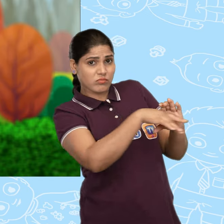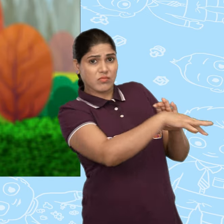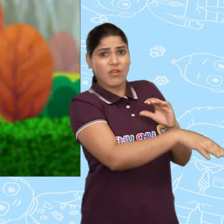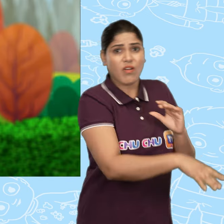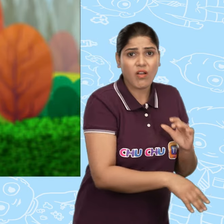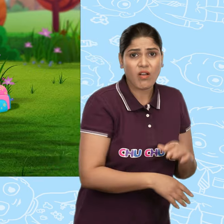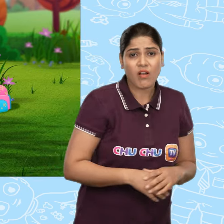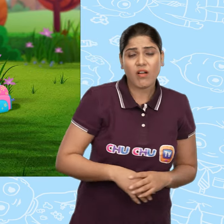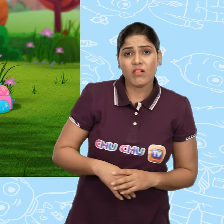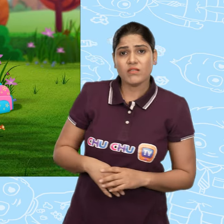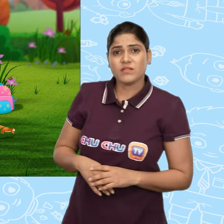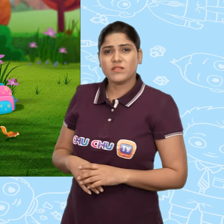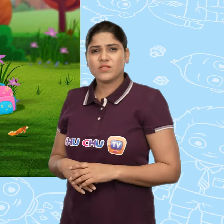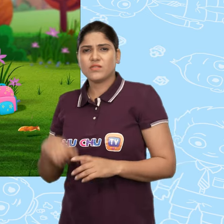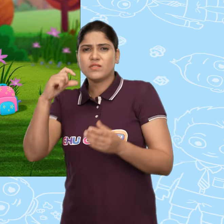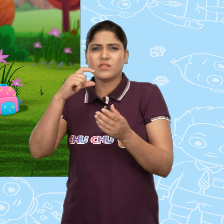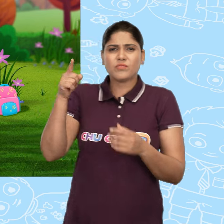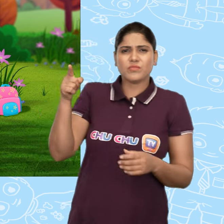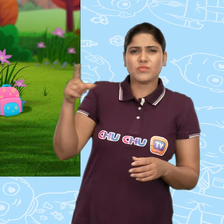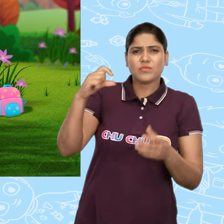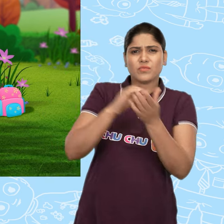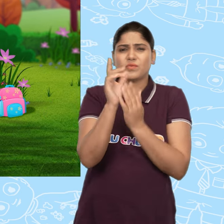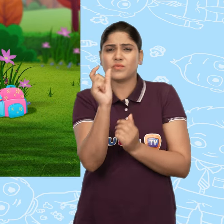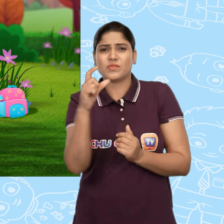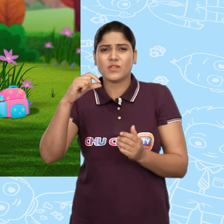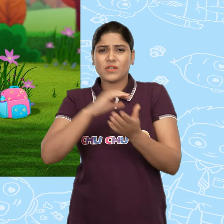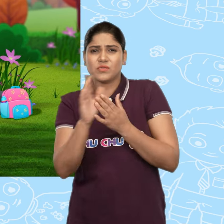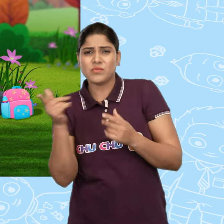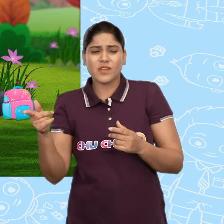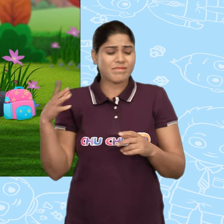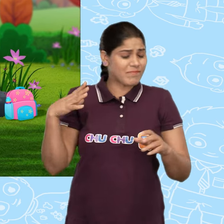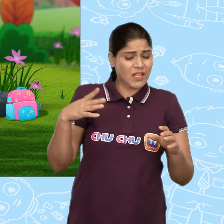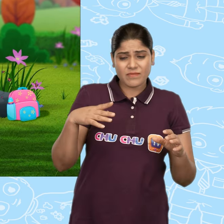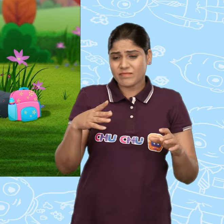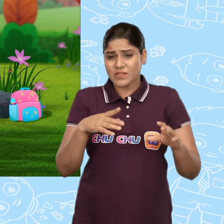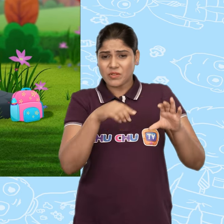Huh? ChuChu waited outside the rabbit's burrow for a long time.